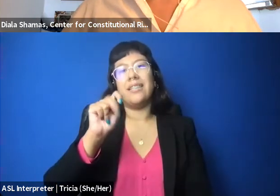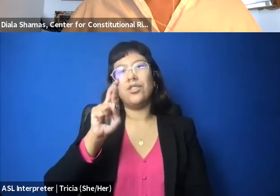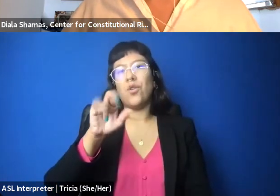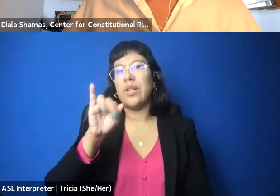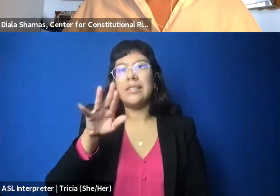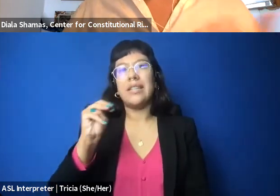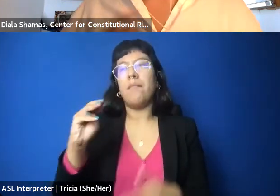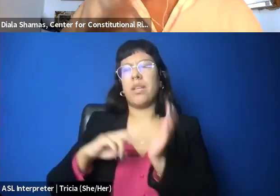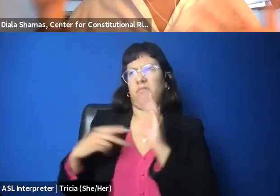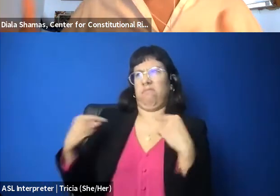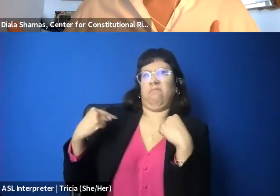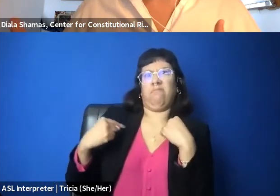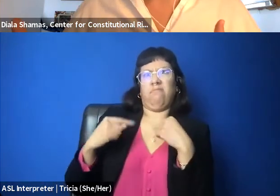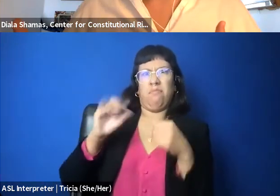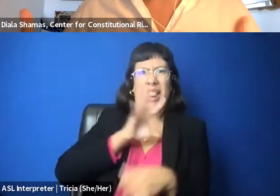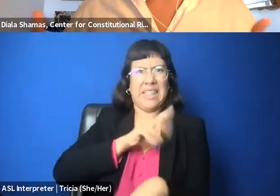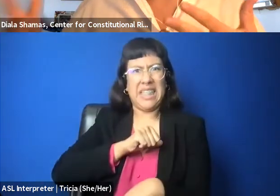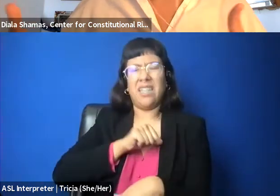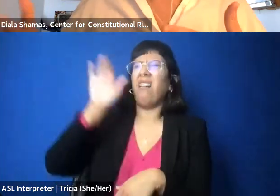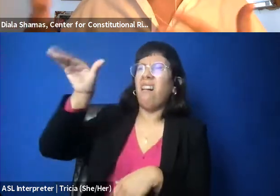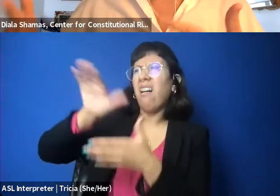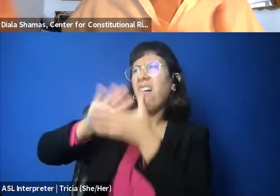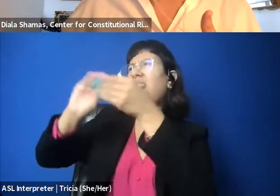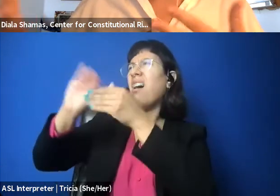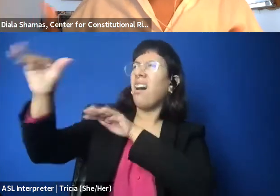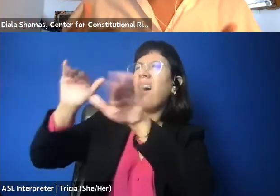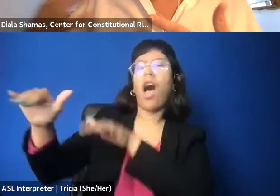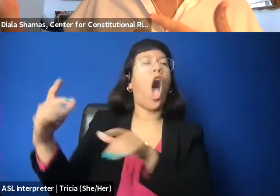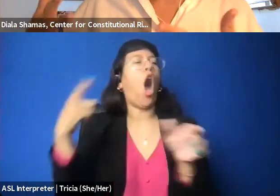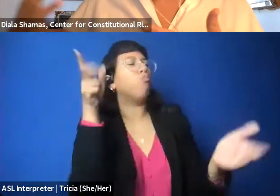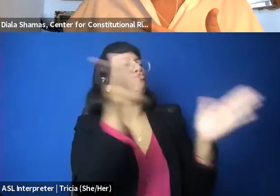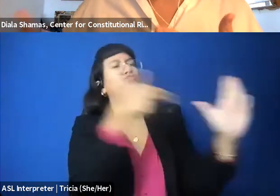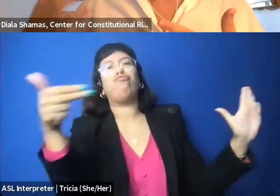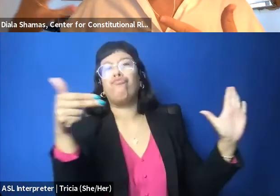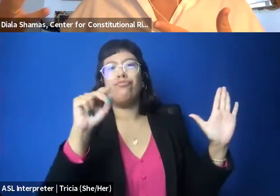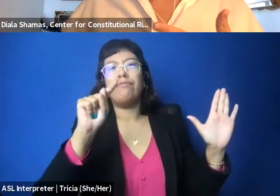and distracting from the real issues on the ground that Palestinians are trying to talk about, right,